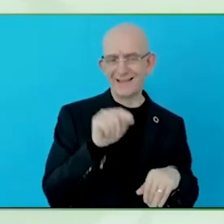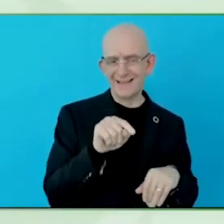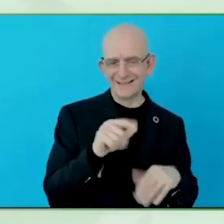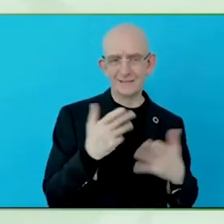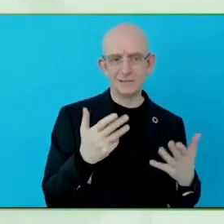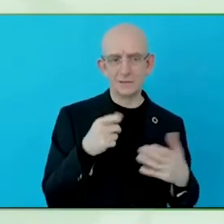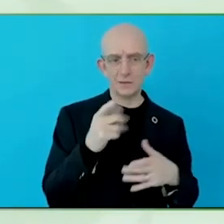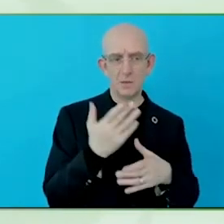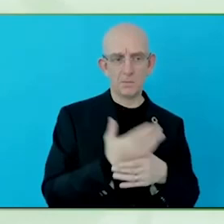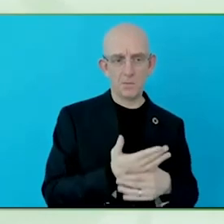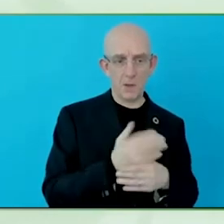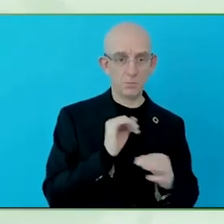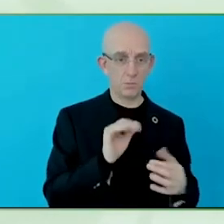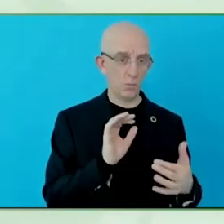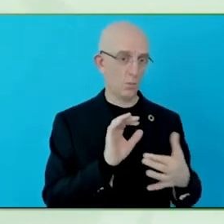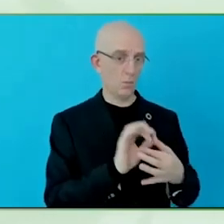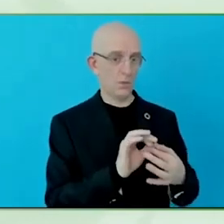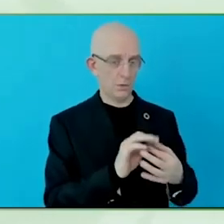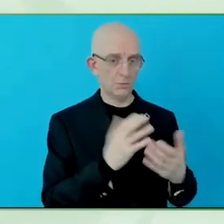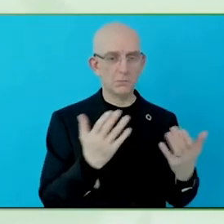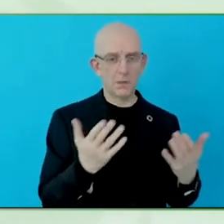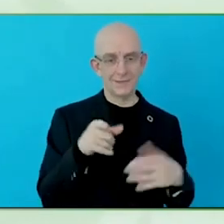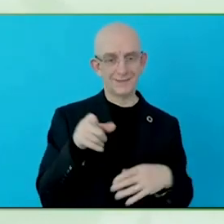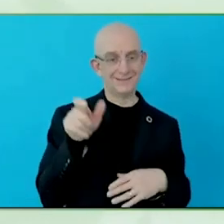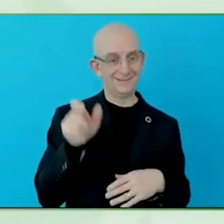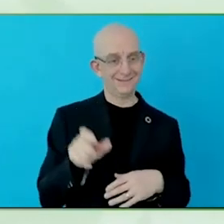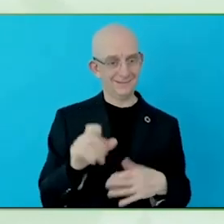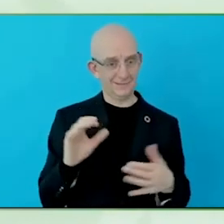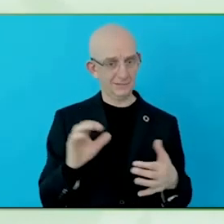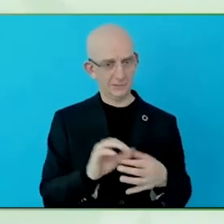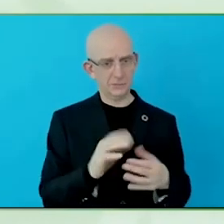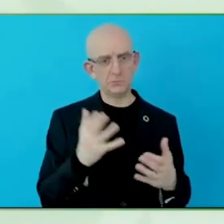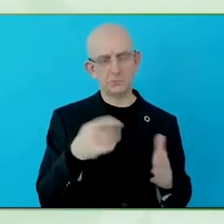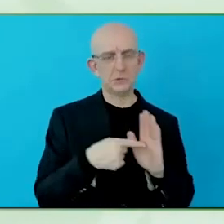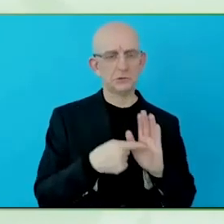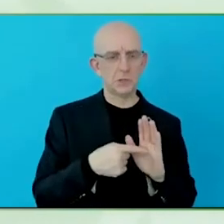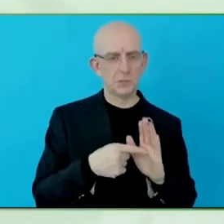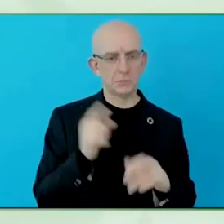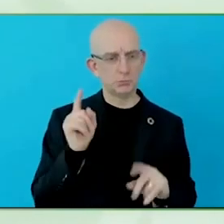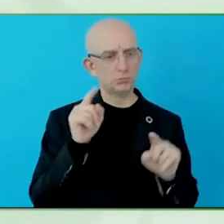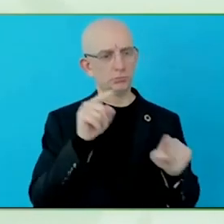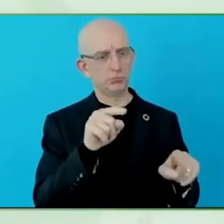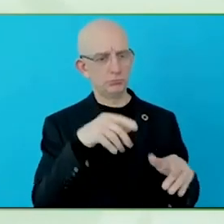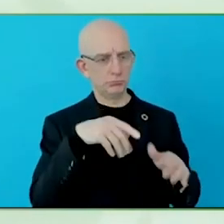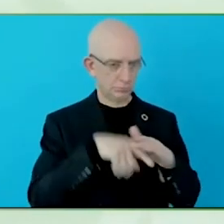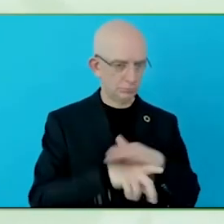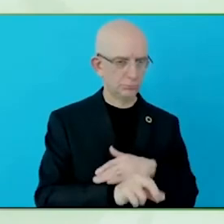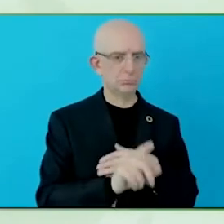accessibility services that the bank offers, but also letting our customers know you can ask for these things.